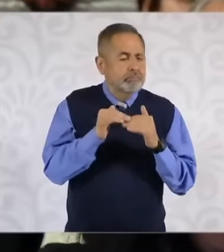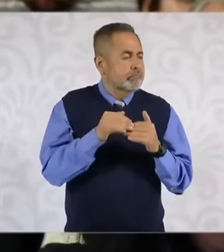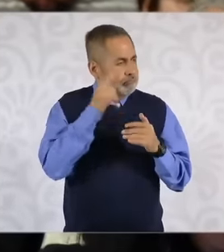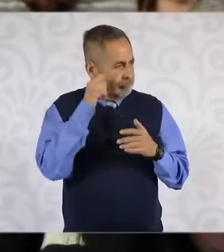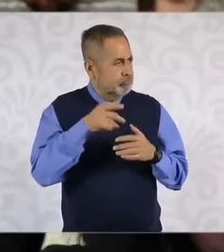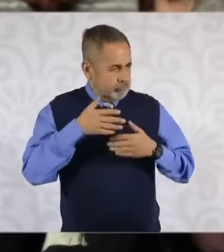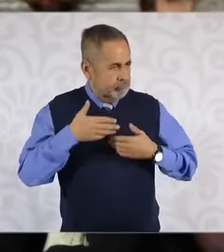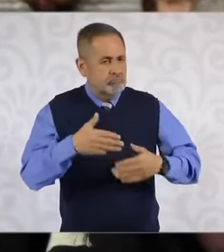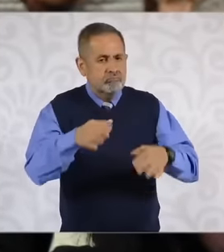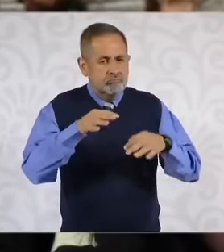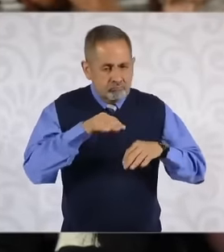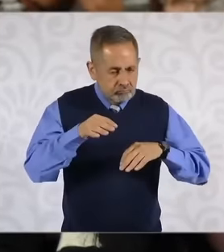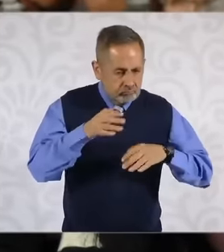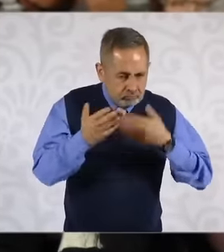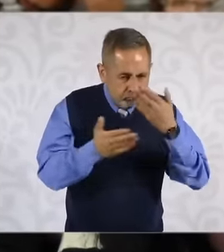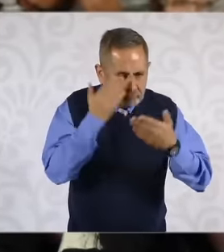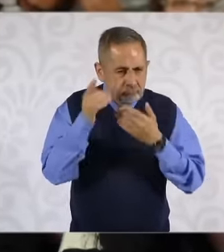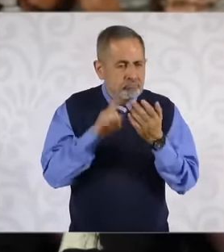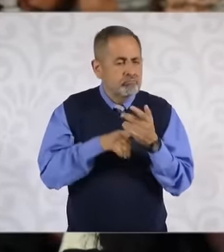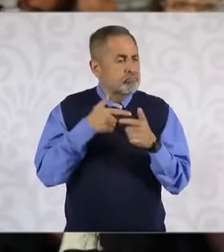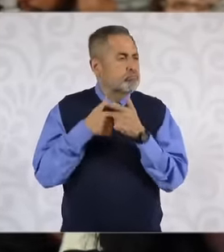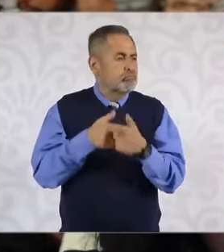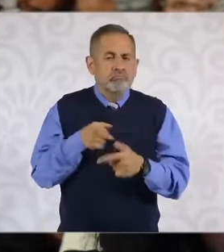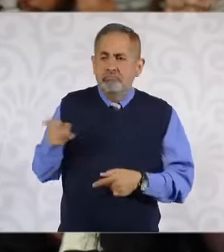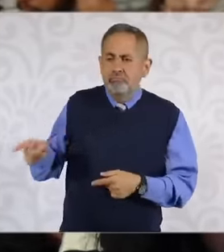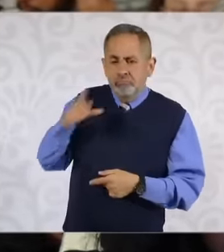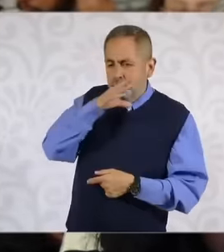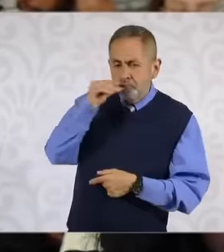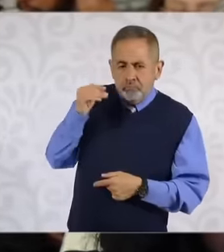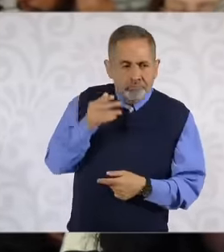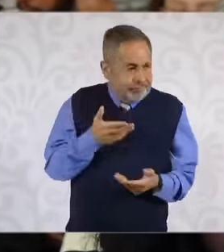the specialty that they did in Cuba, so today many of these